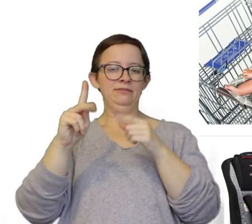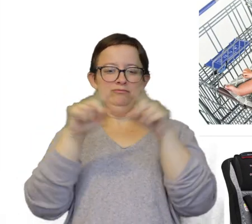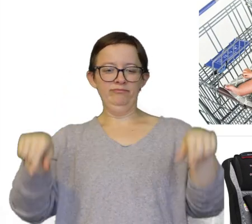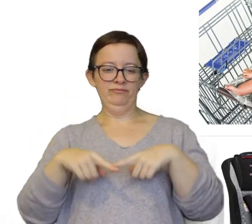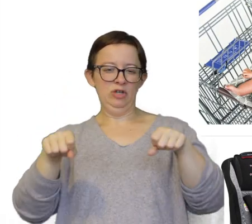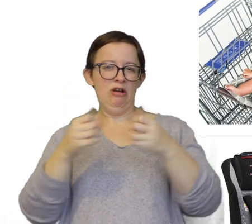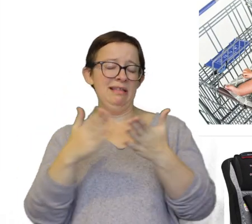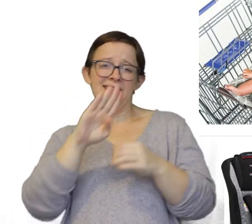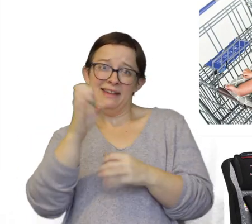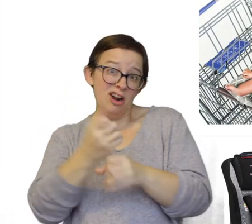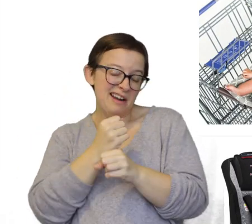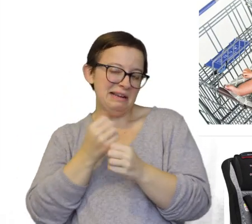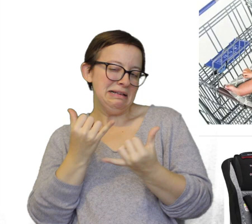We never got it. I still kind of want to get it.